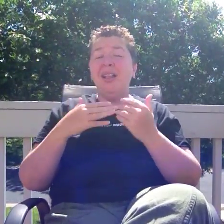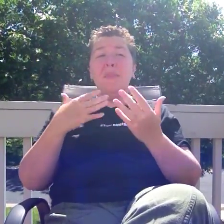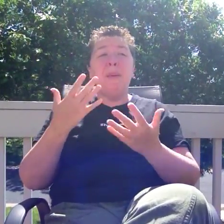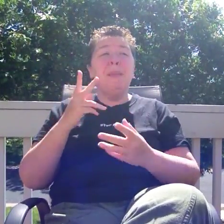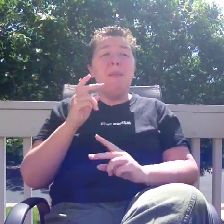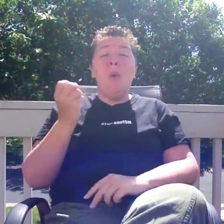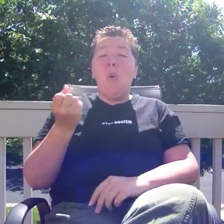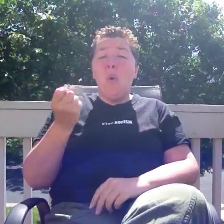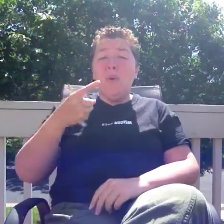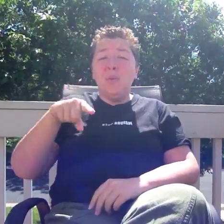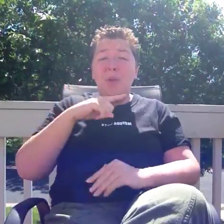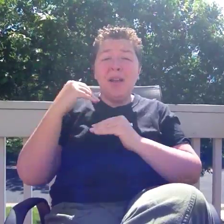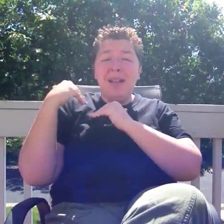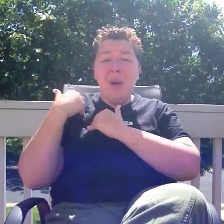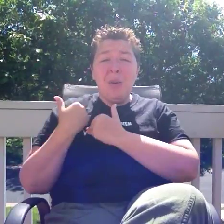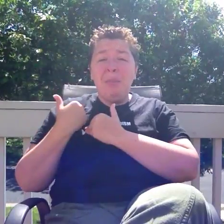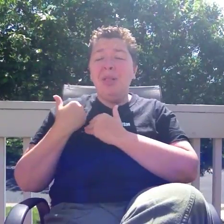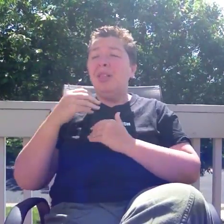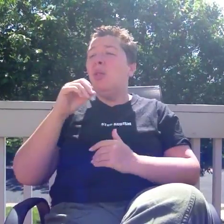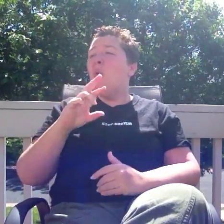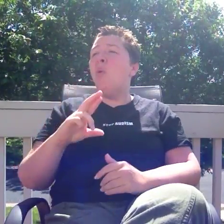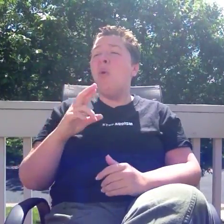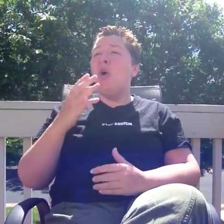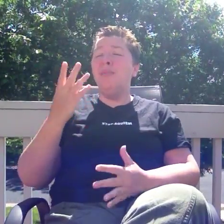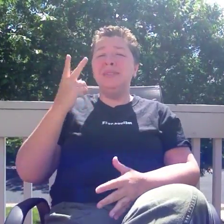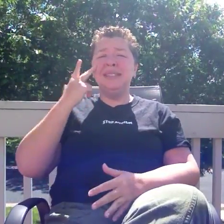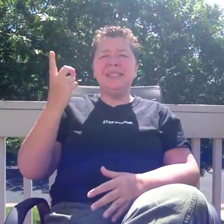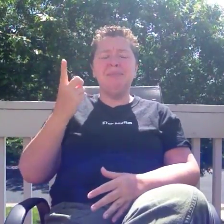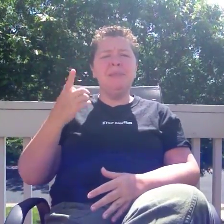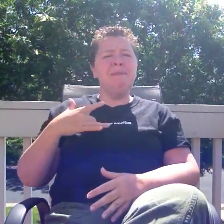or someone is holding you accountable, or speaking up and you don't